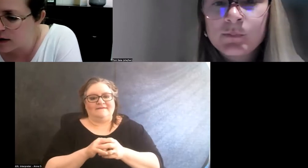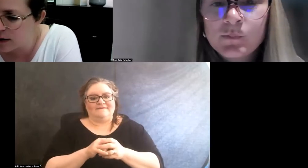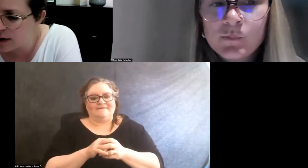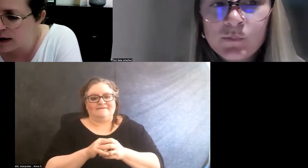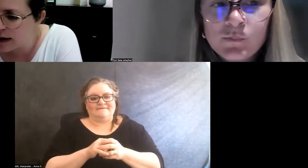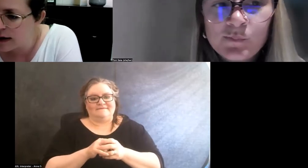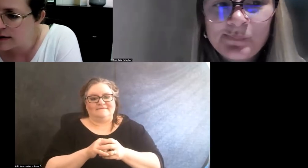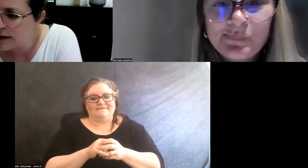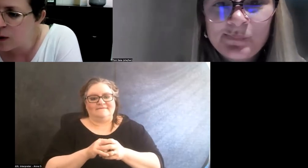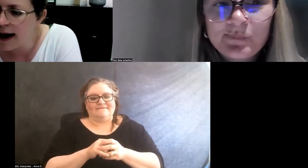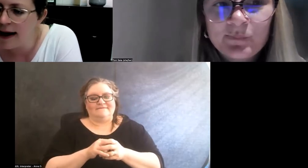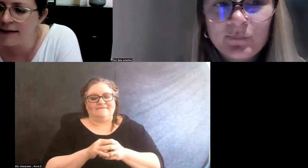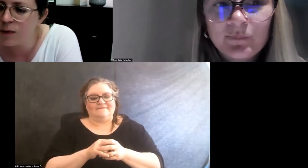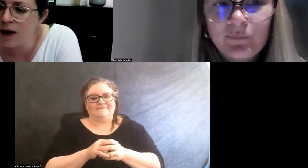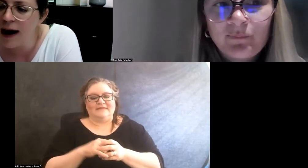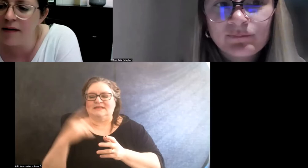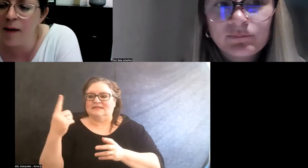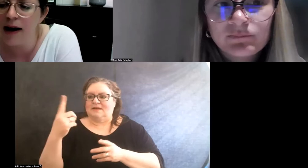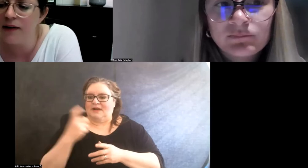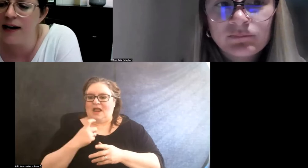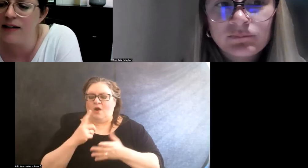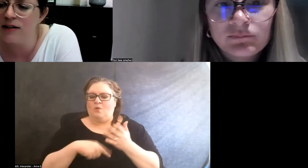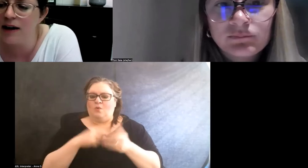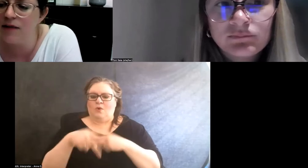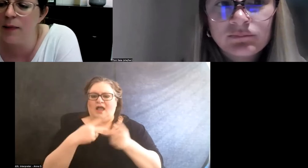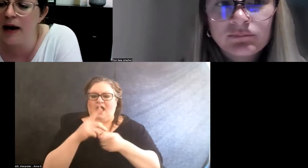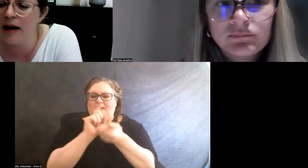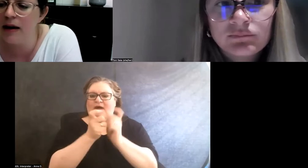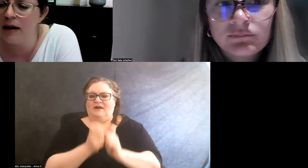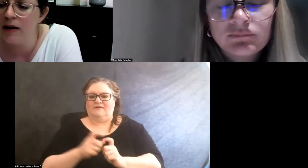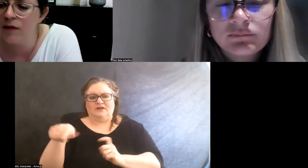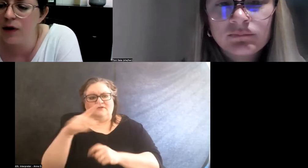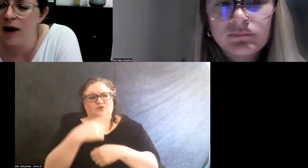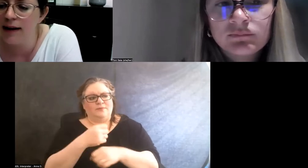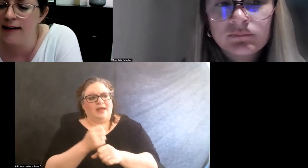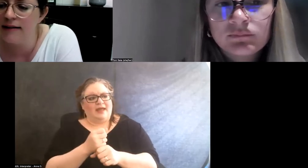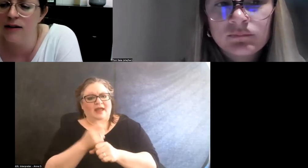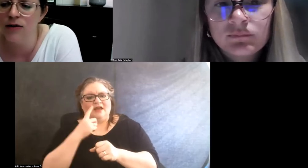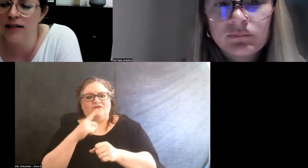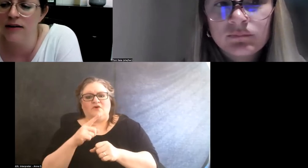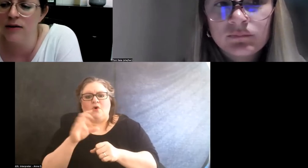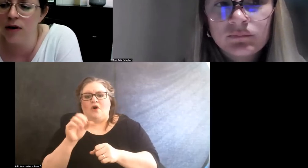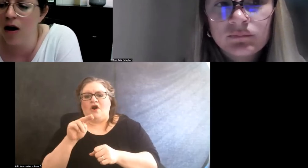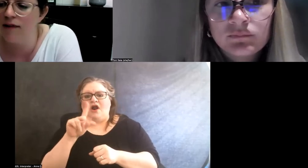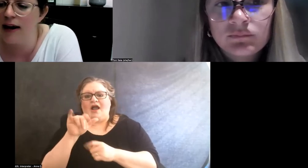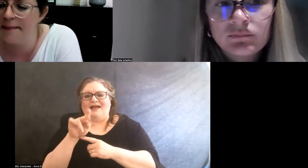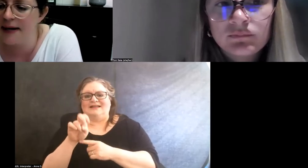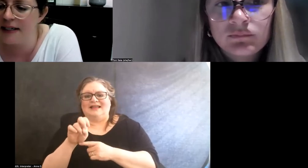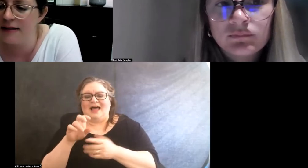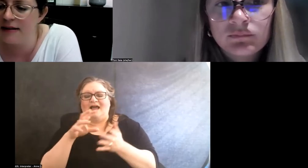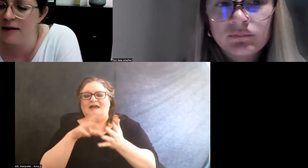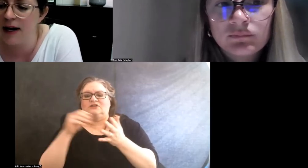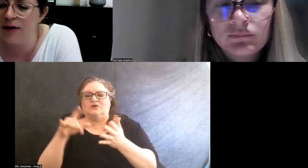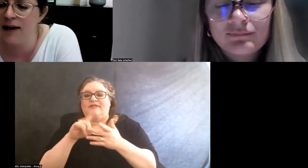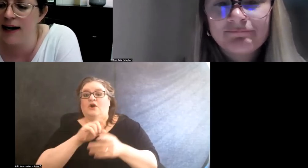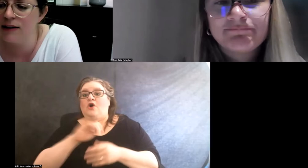So someone asked, what kind of modifications have you made for online students who are off campus to better engage